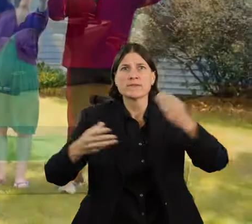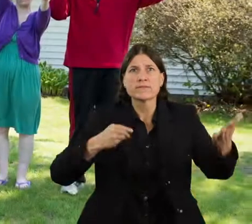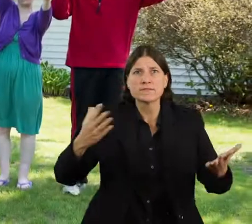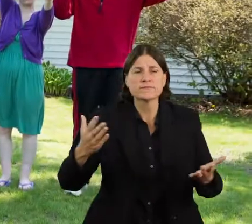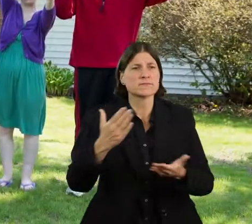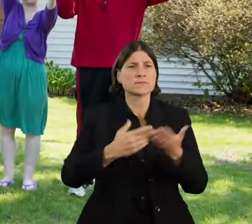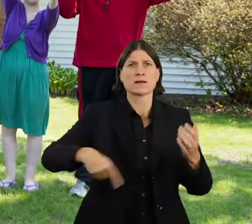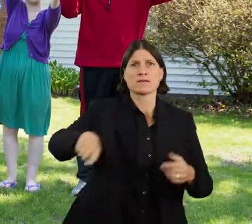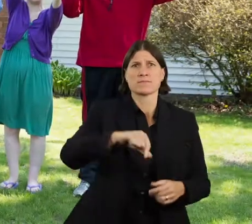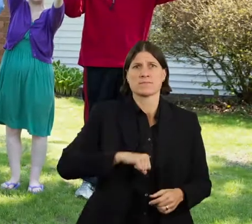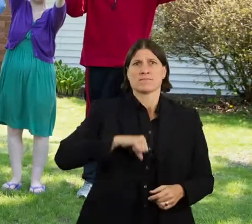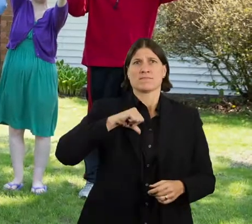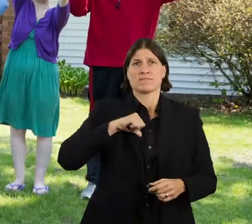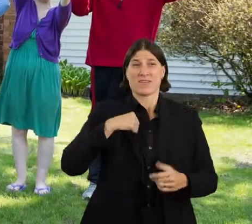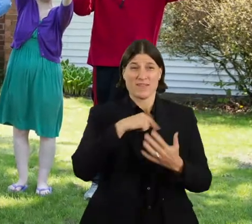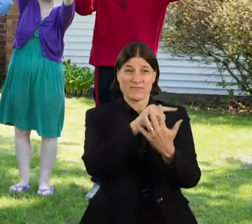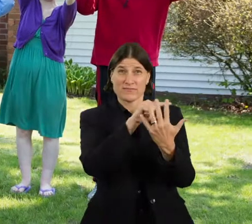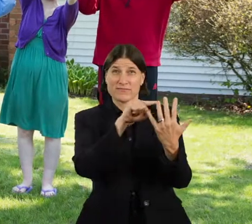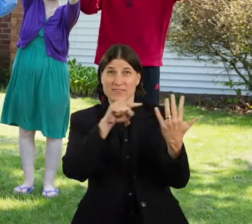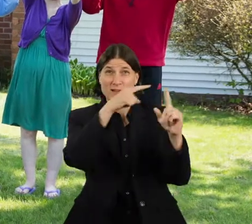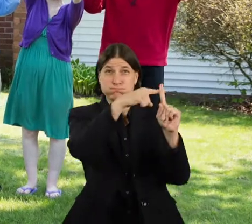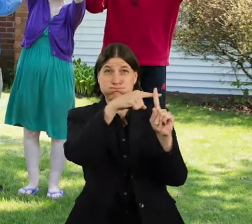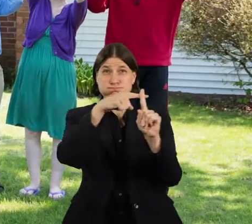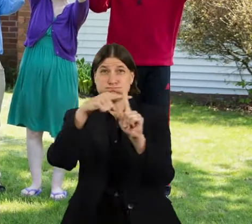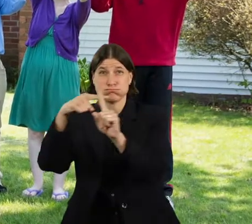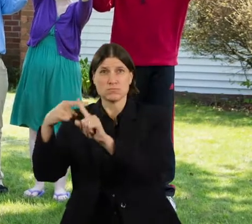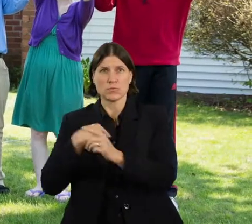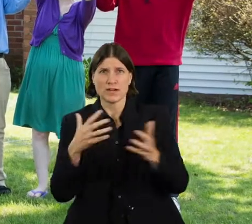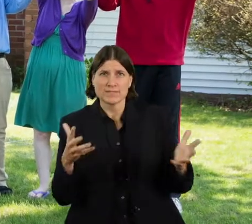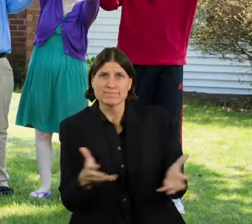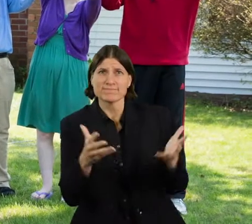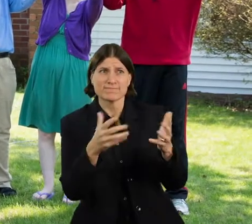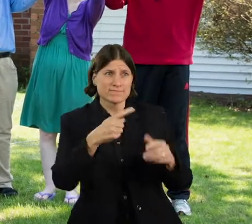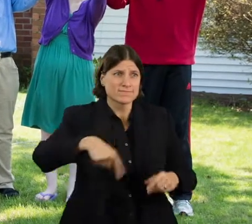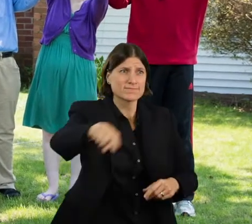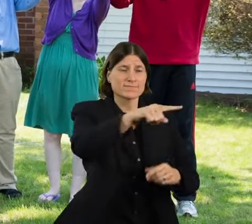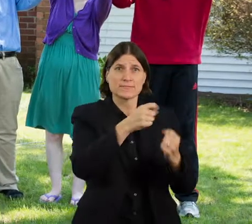including work, friendship, romance, laughter, and joy.